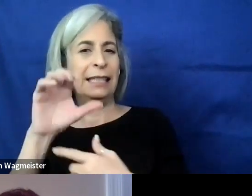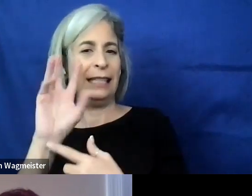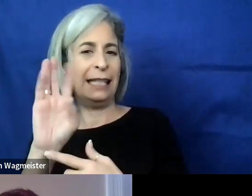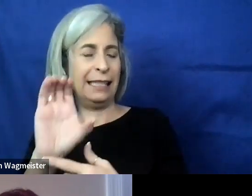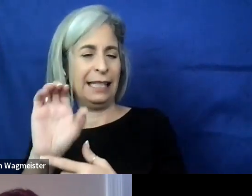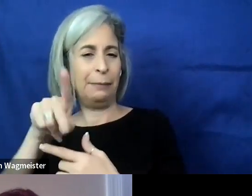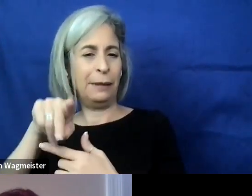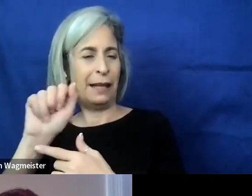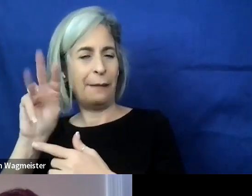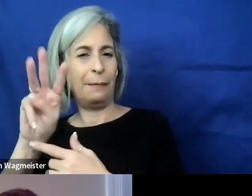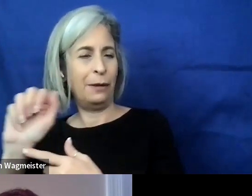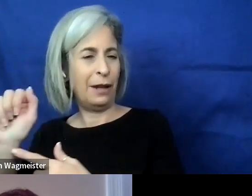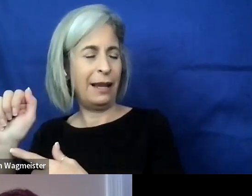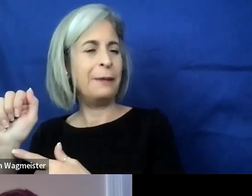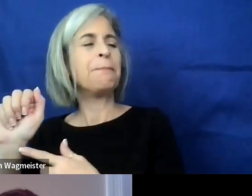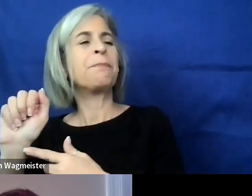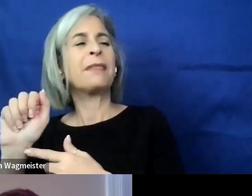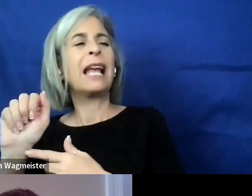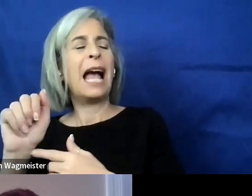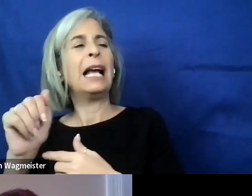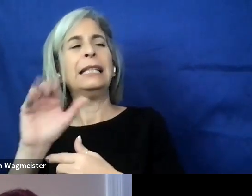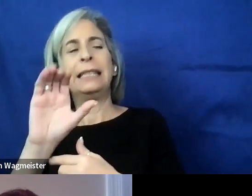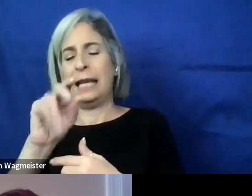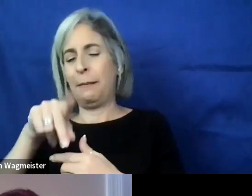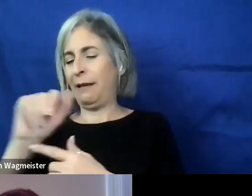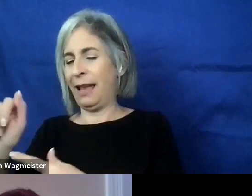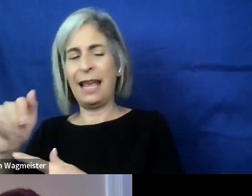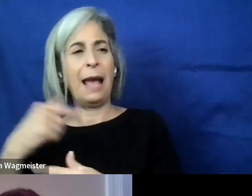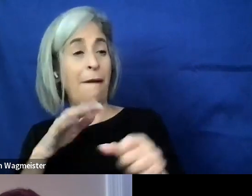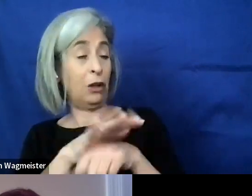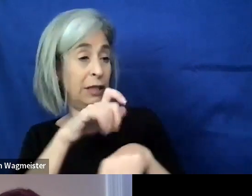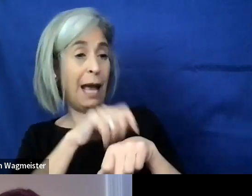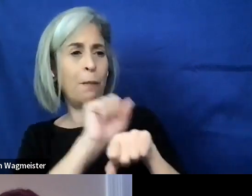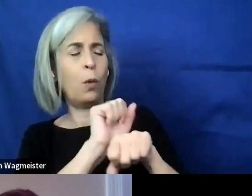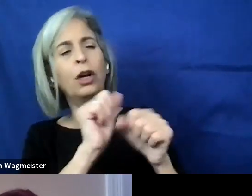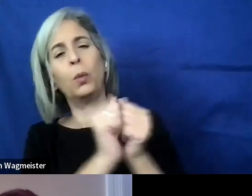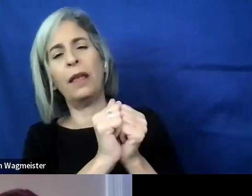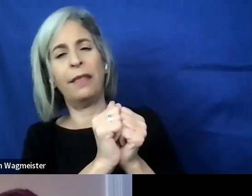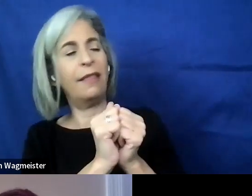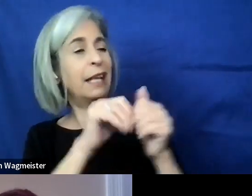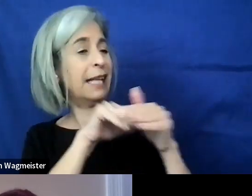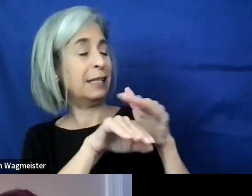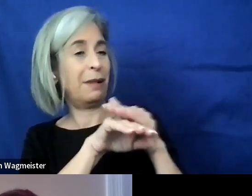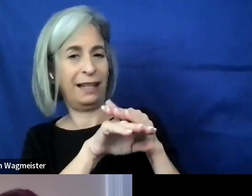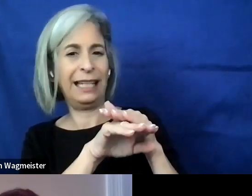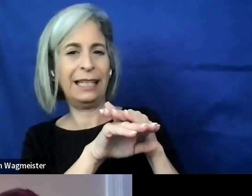So a full time work within the accessibility spectrum.